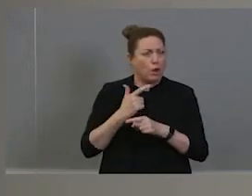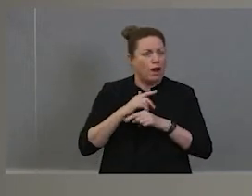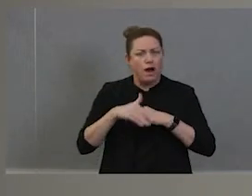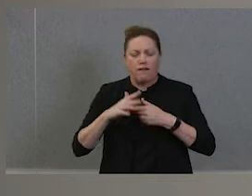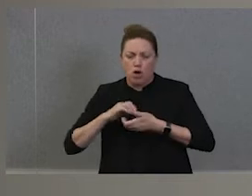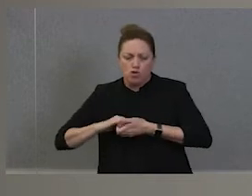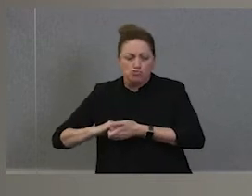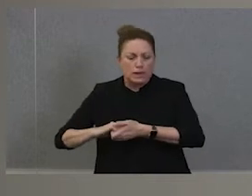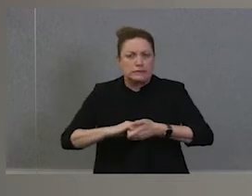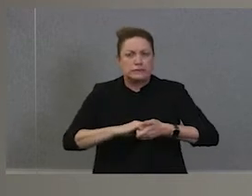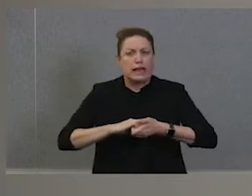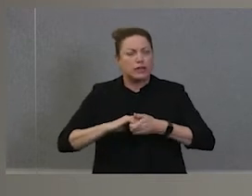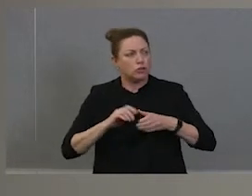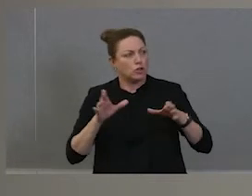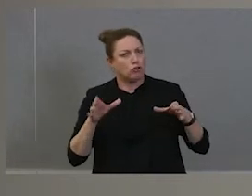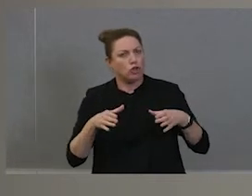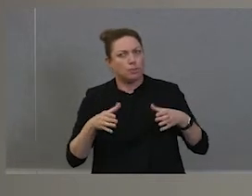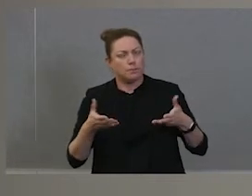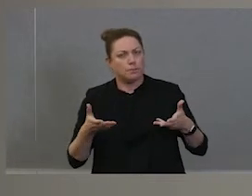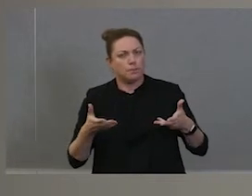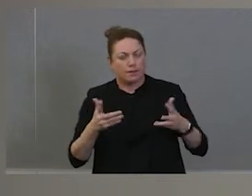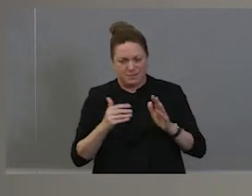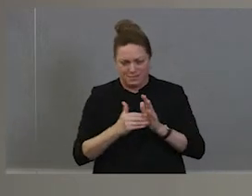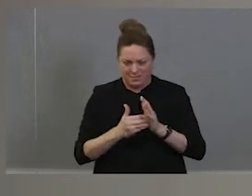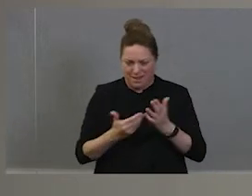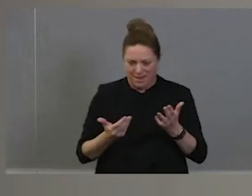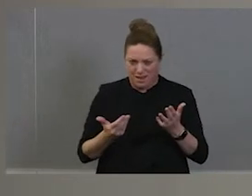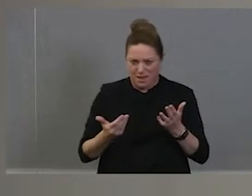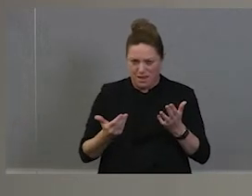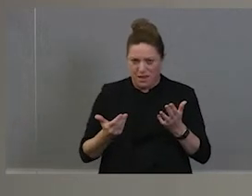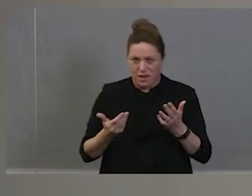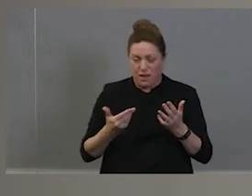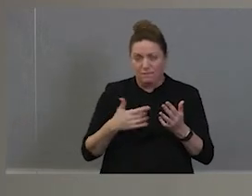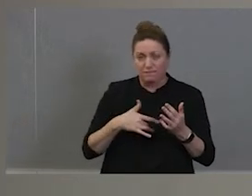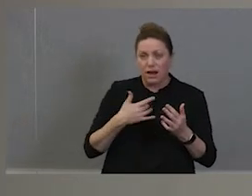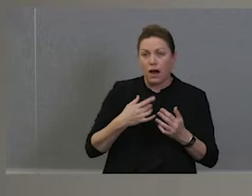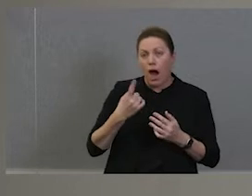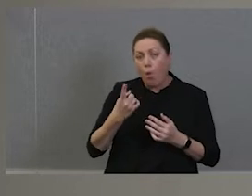group and I think now and again, there was always a one or two Aboriginal person in this,